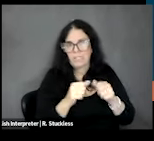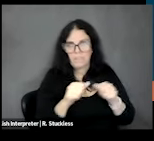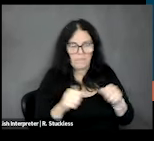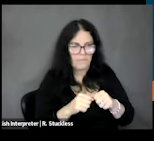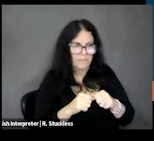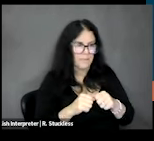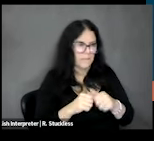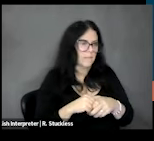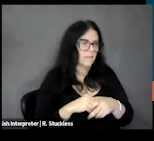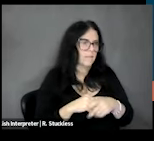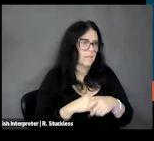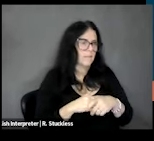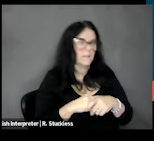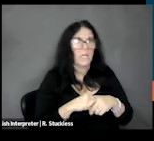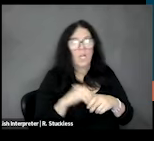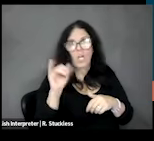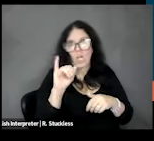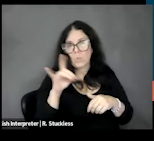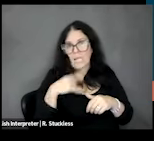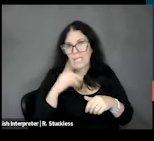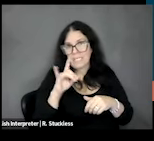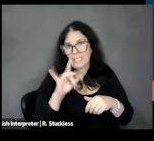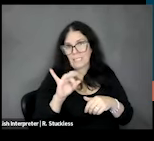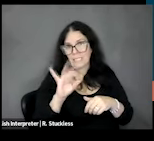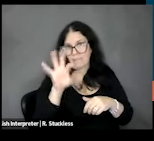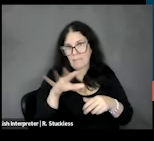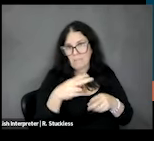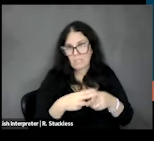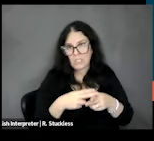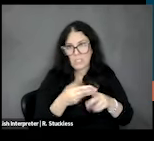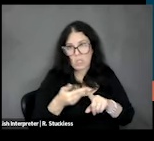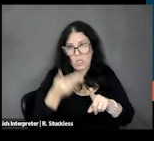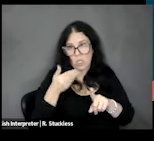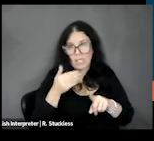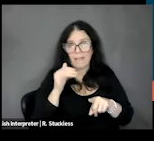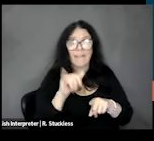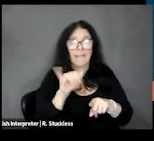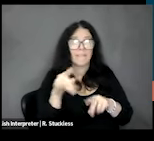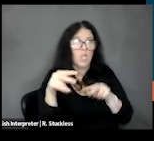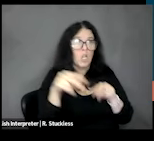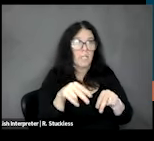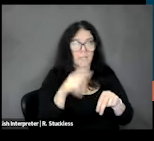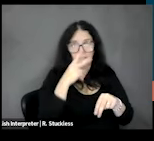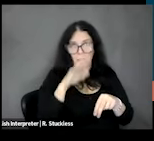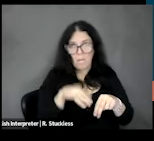and also I mentioned earlier, I believe, that if you look in the bottom right corner we're actively